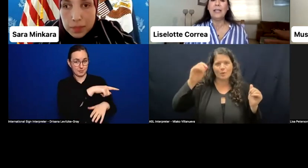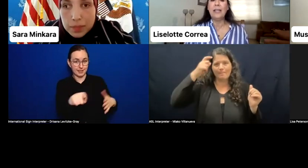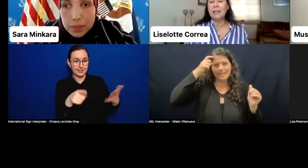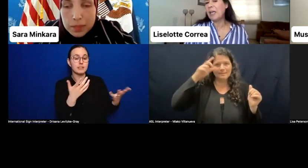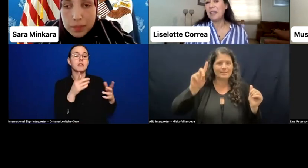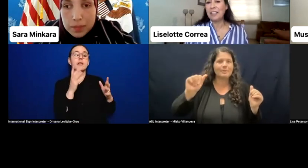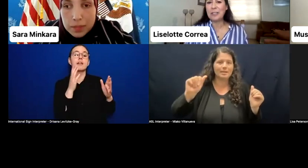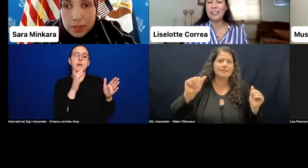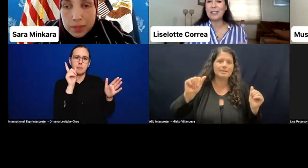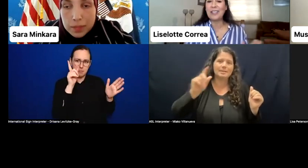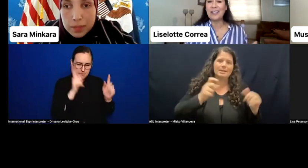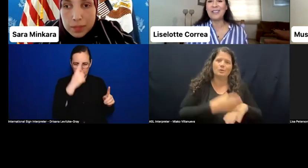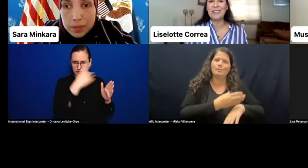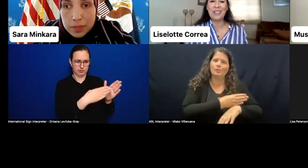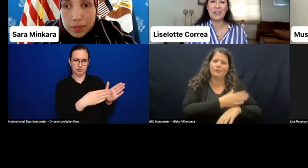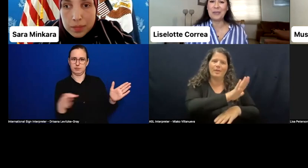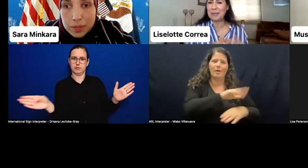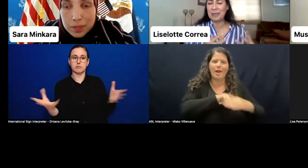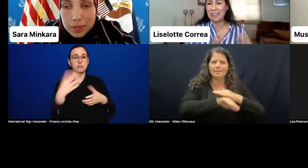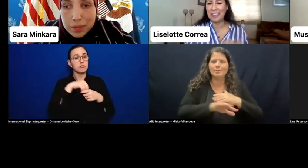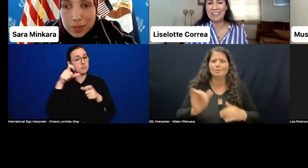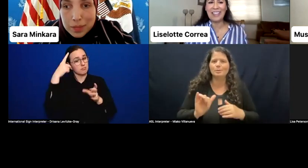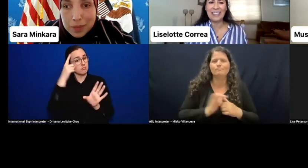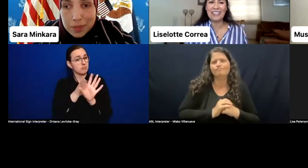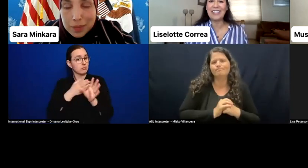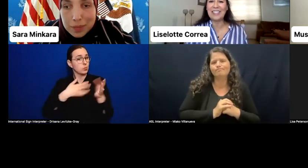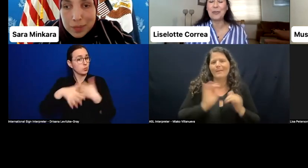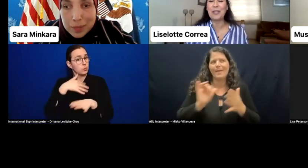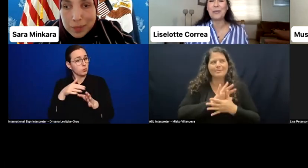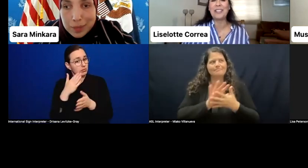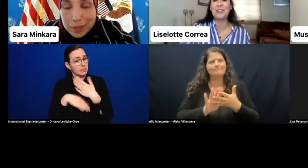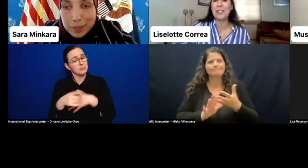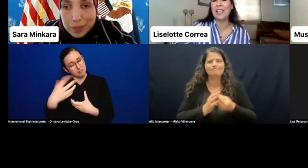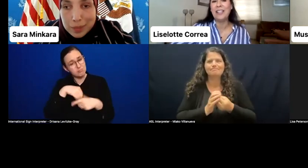And I think that's the last thing I would like to say,